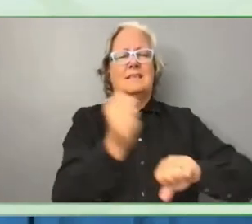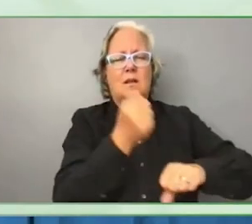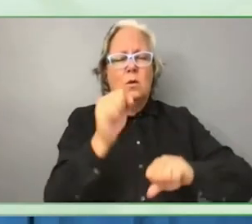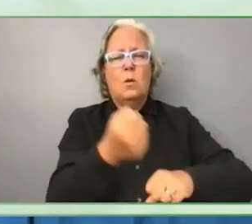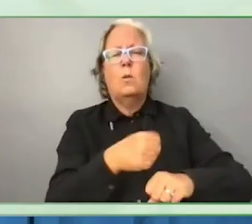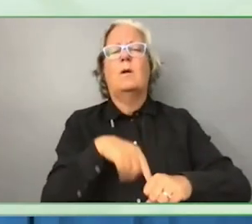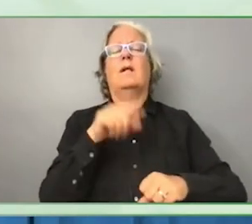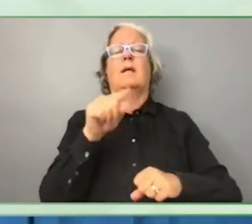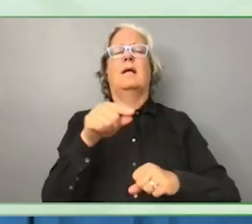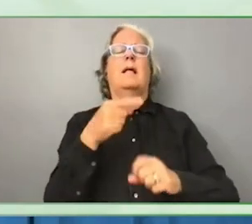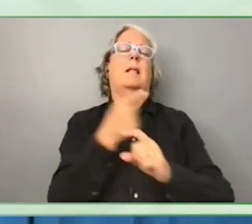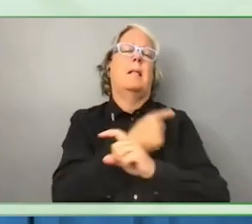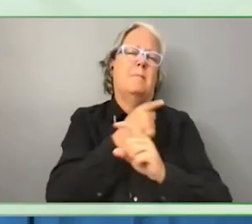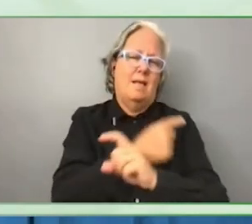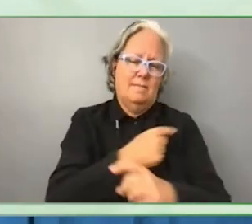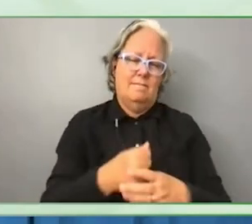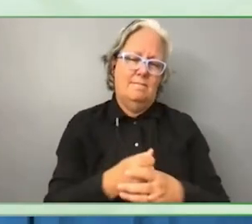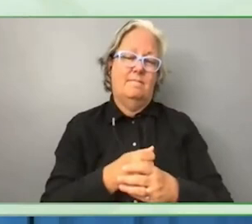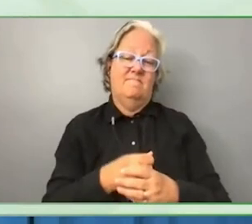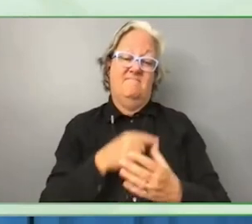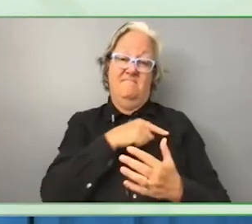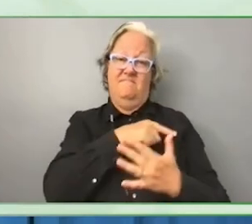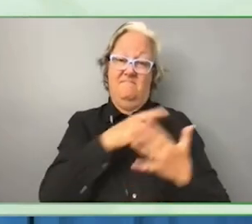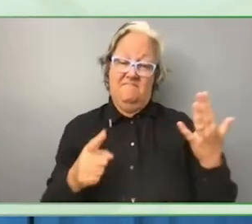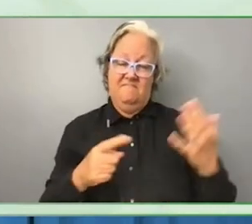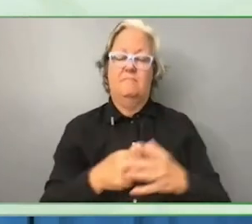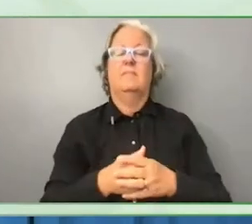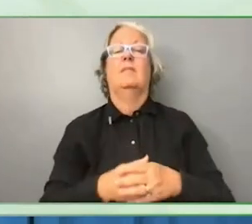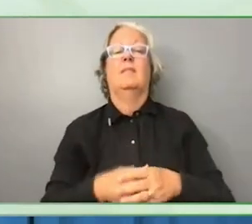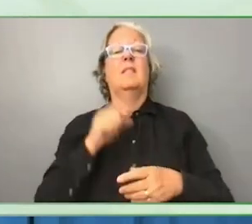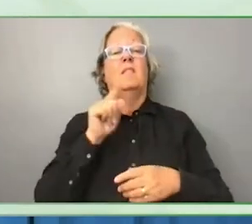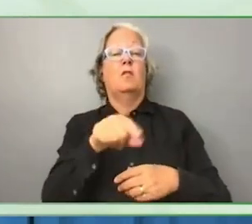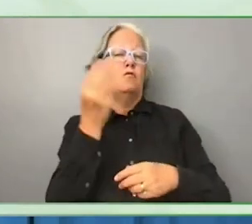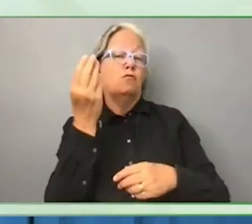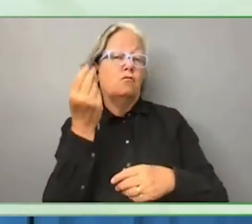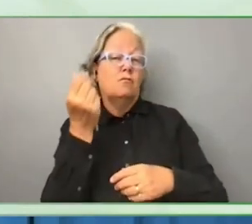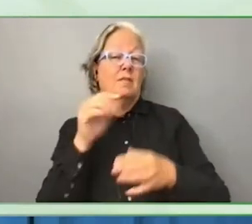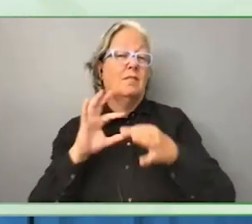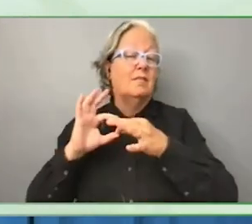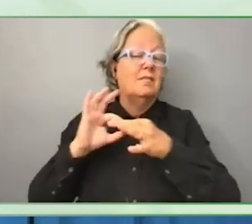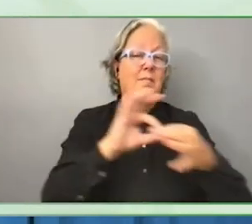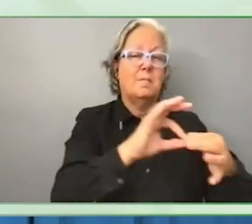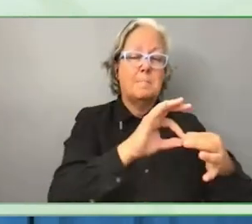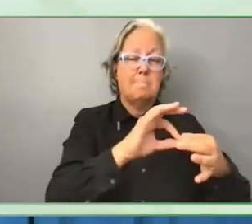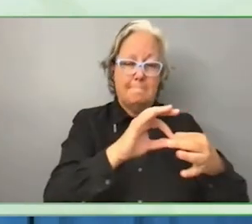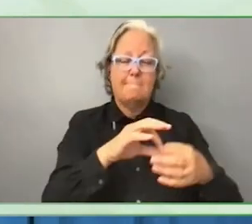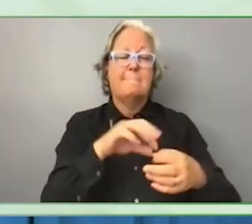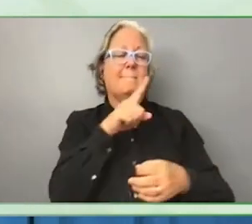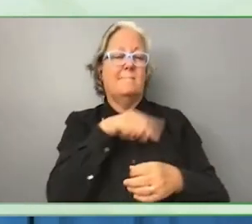Not all but most of these grants were linked to existing education programs.